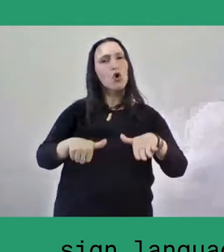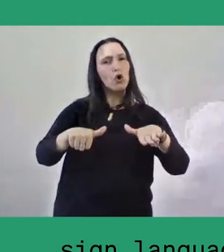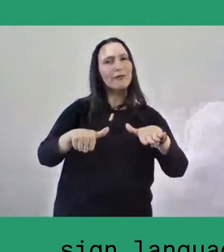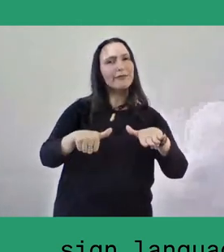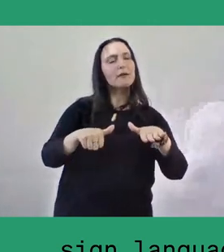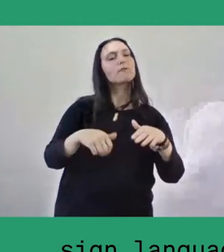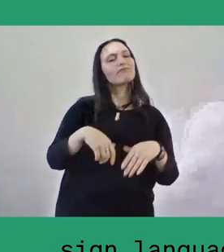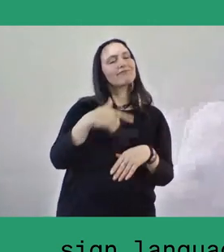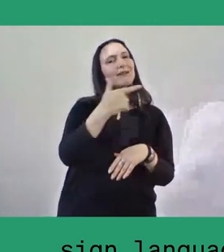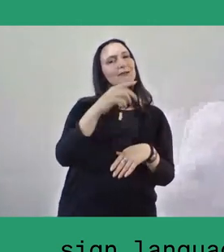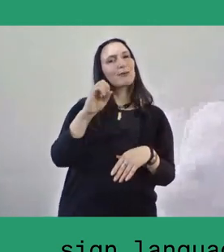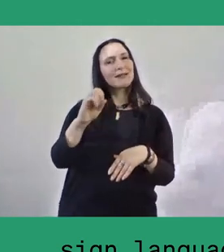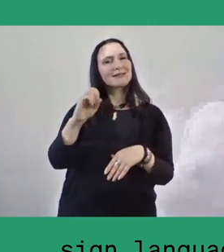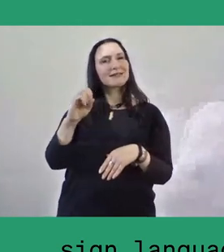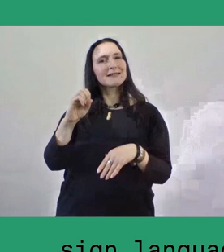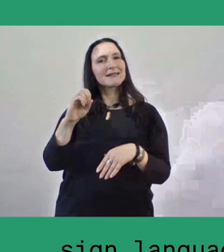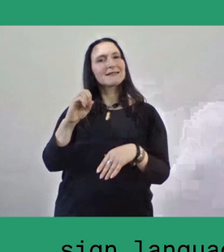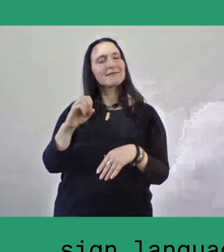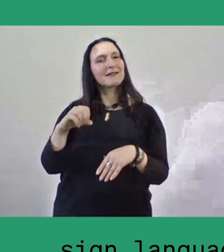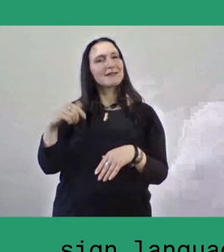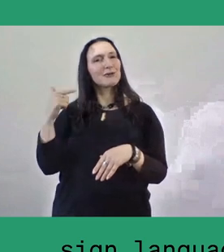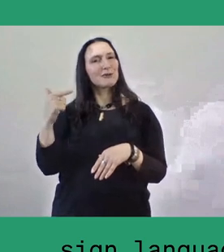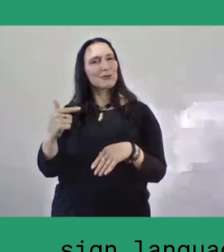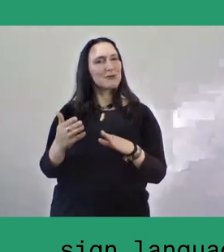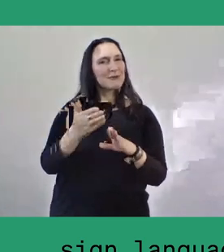But various events and programmes have already been initiated.